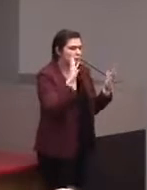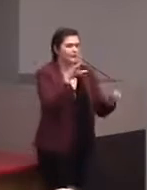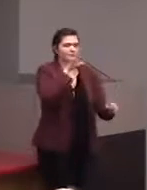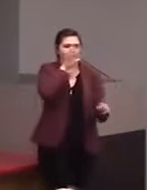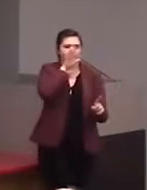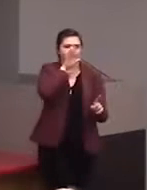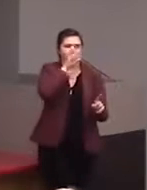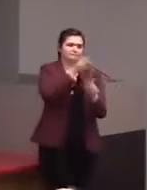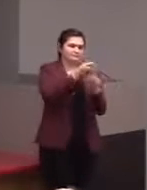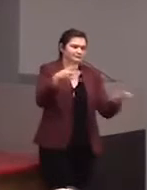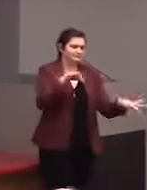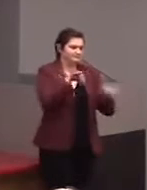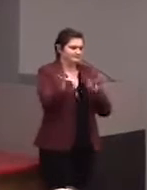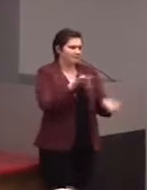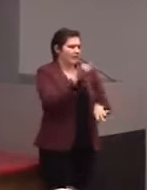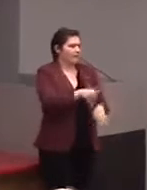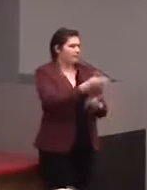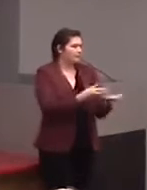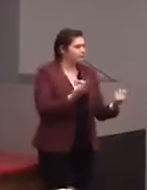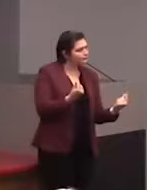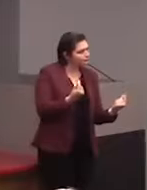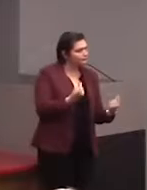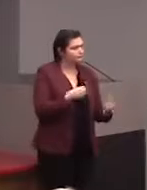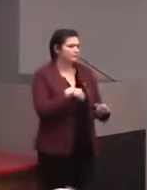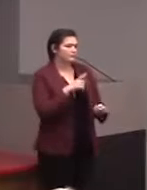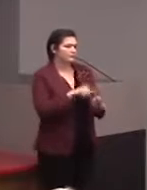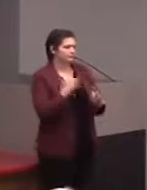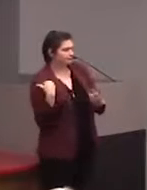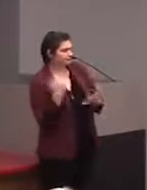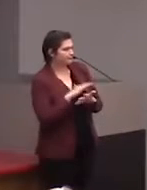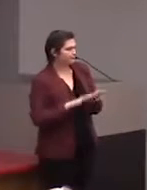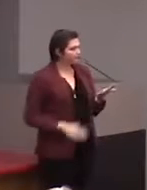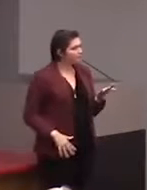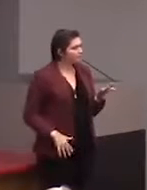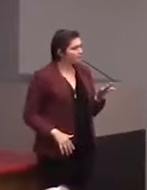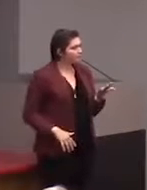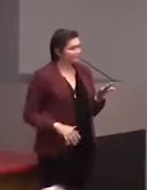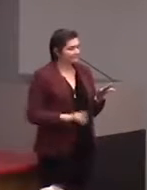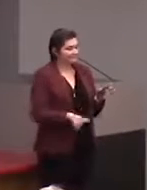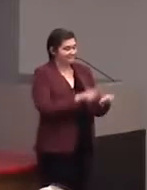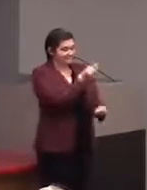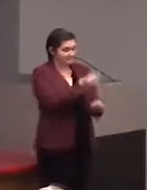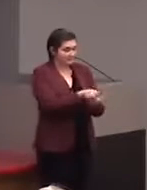all about what that part of the brain does and, because this is what the specific museum wanted,